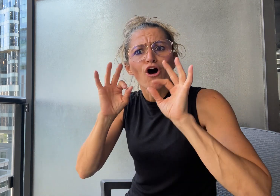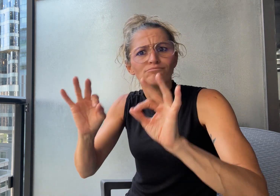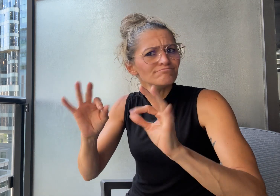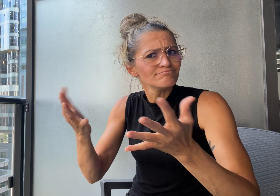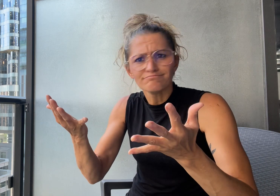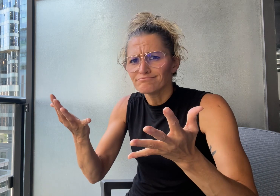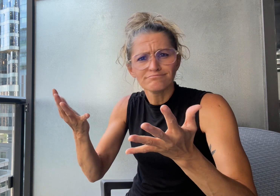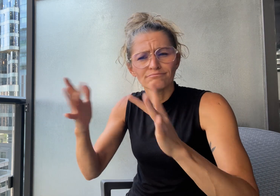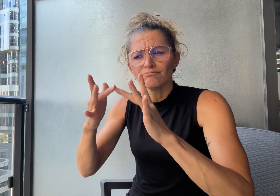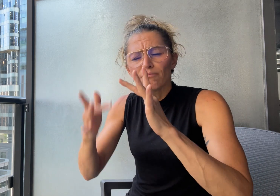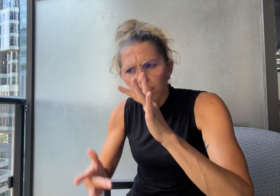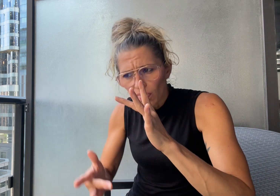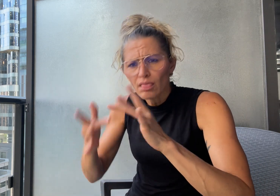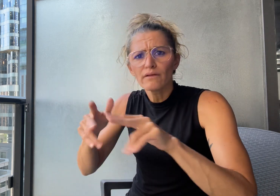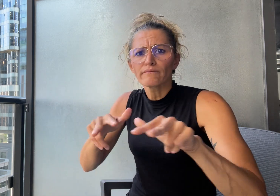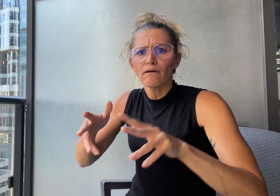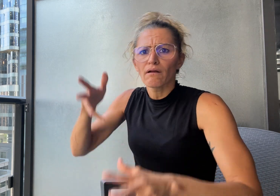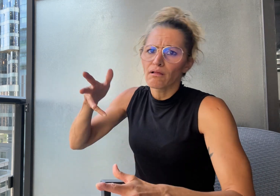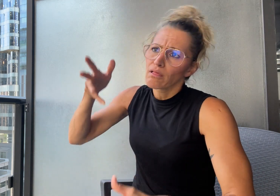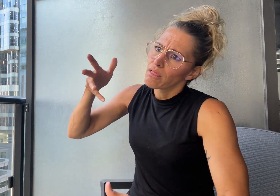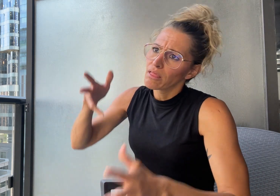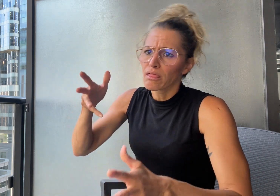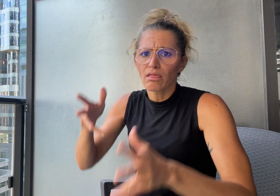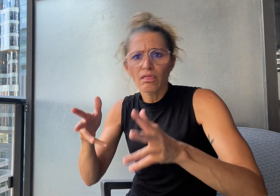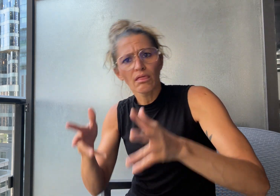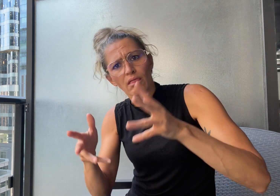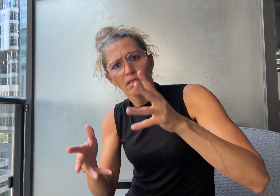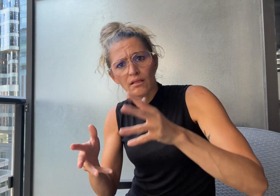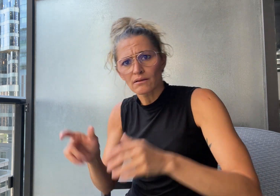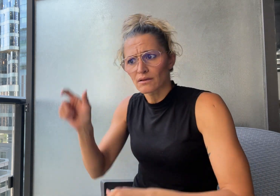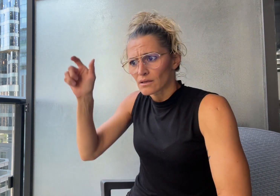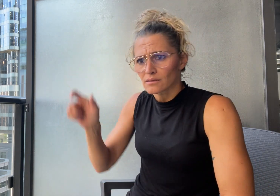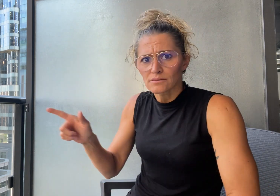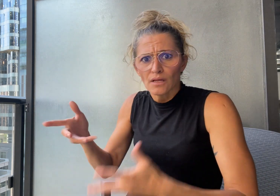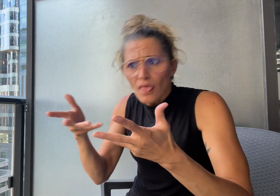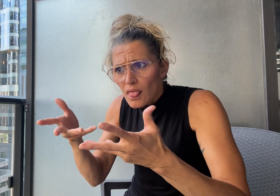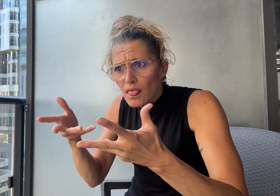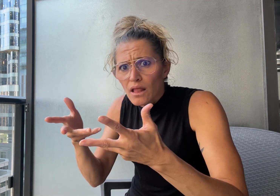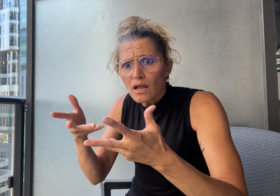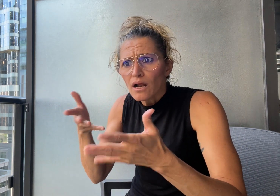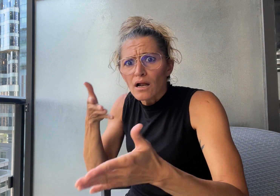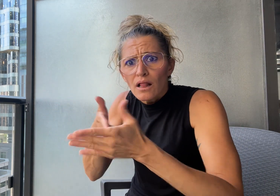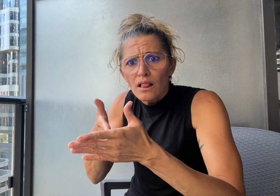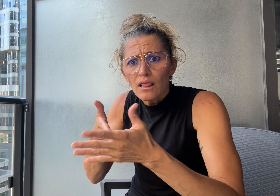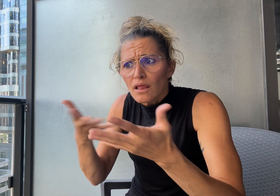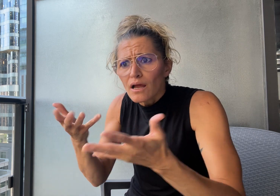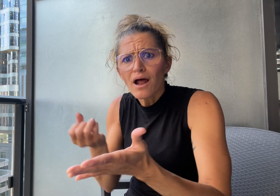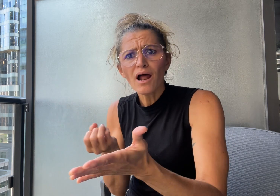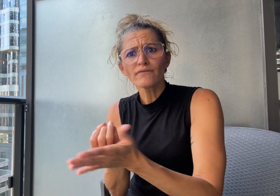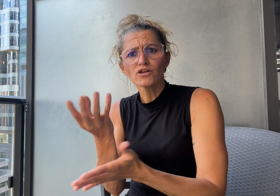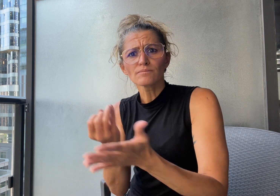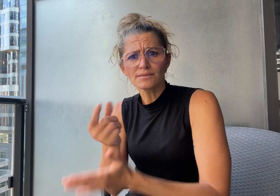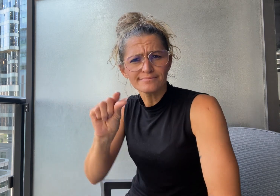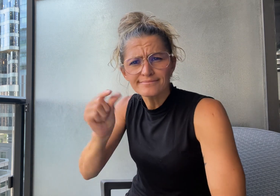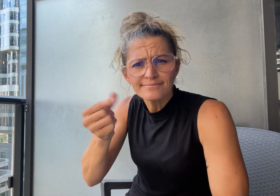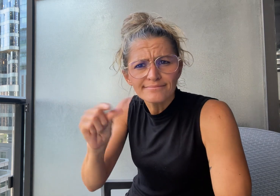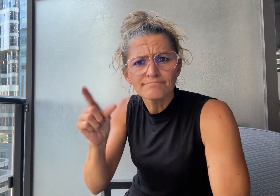lack of information. Patsy contacted her doctors